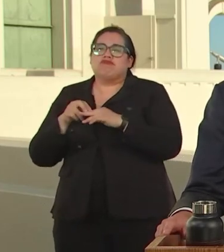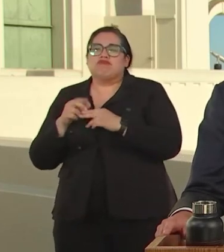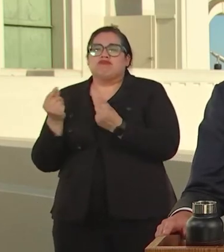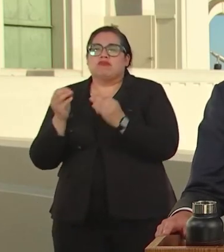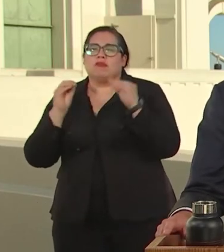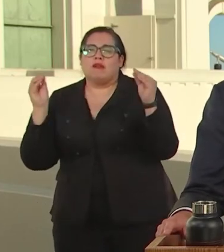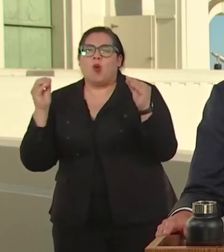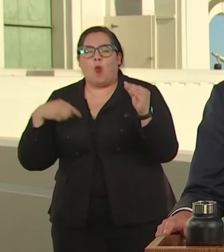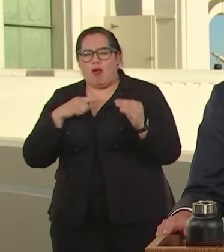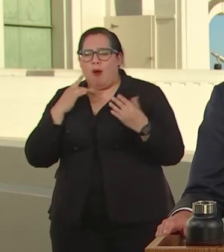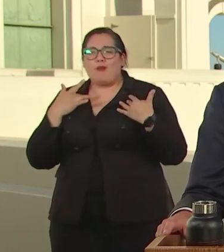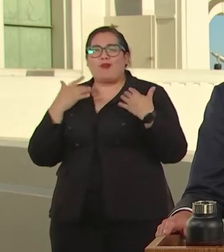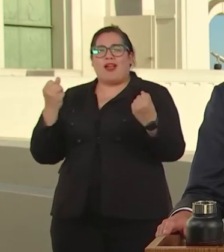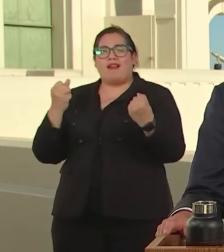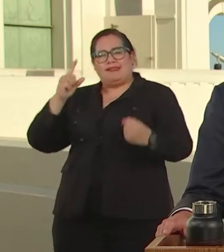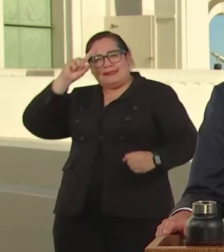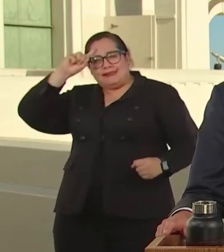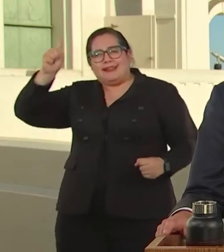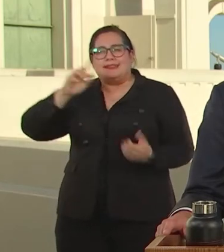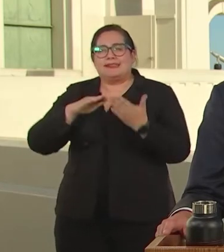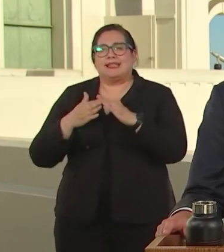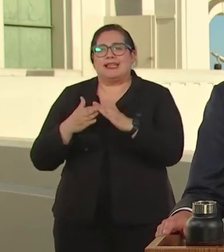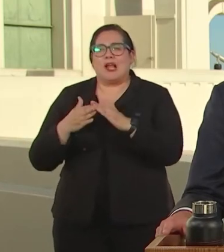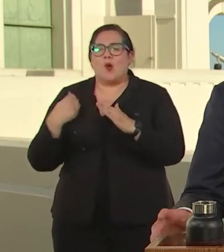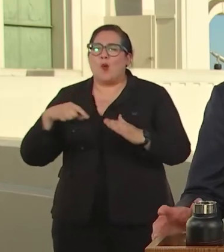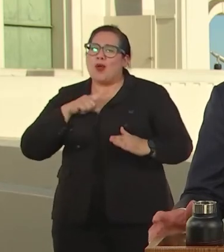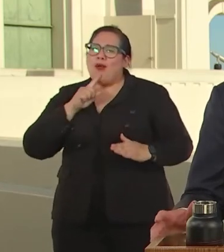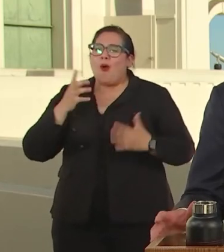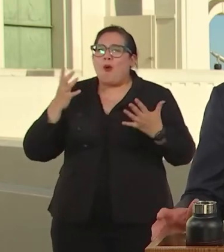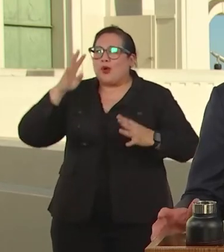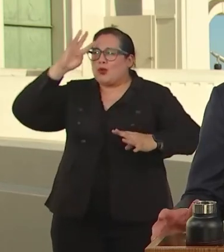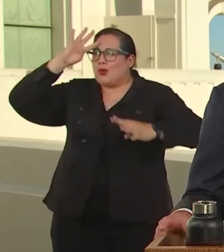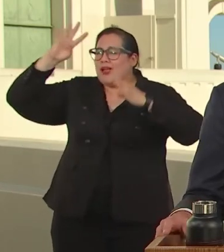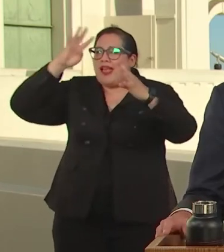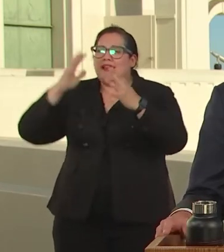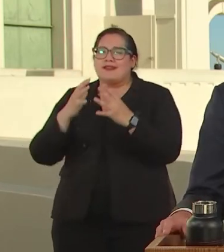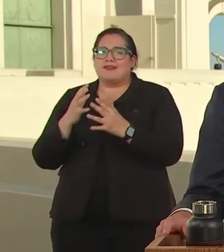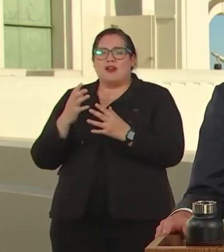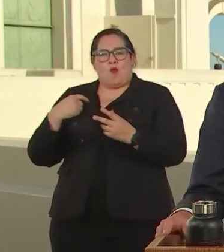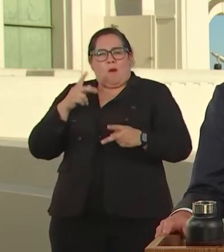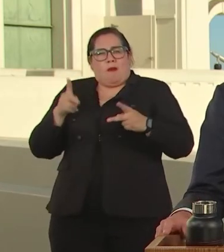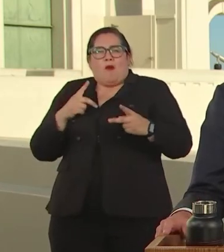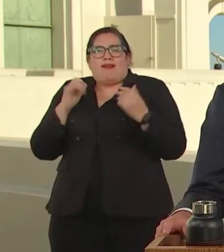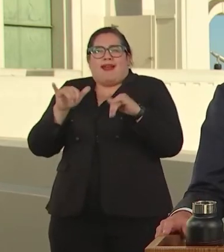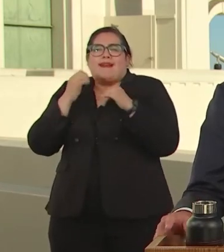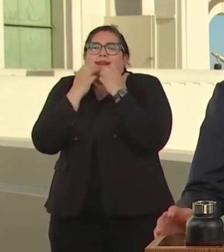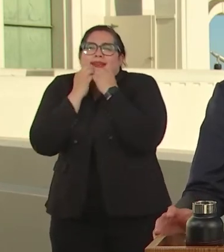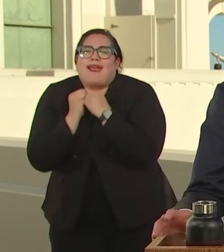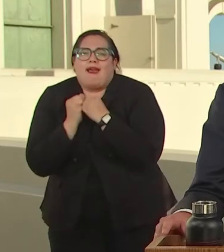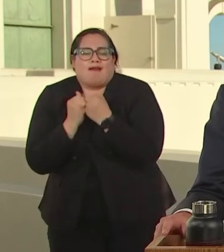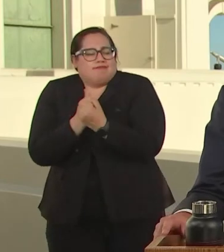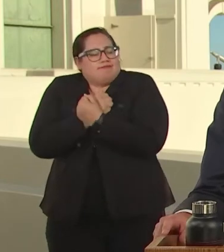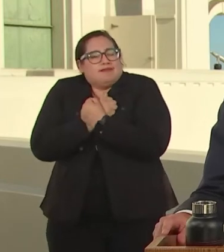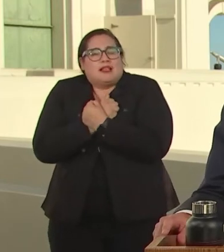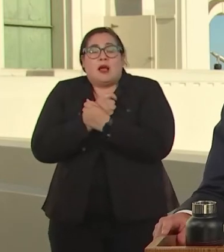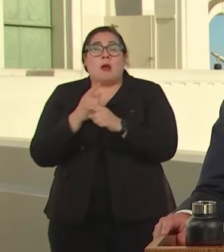CITY CREATING AND CARING PEOPLE. BUT THEN 13 MONTHS AGO, OUR